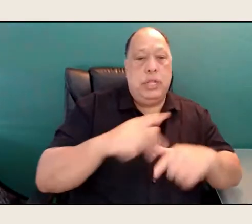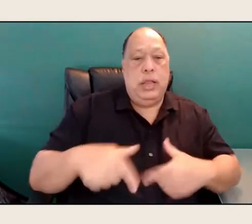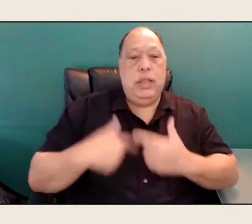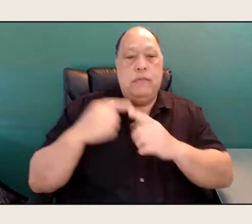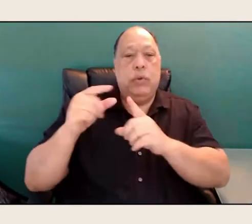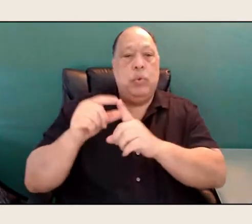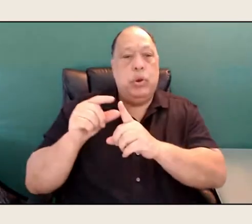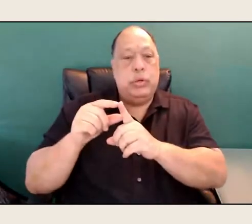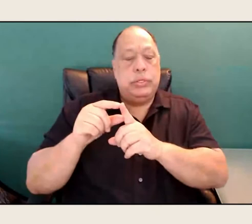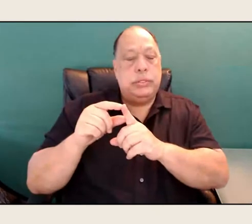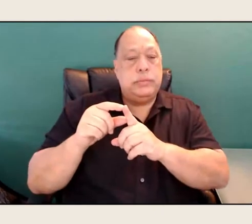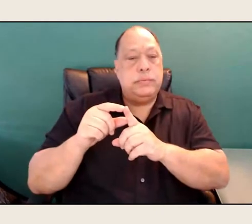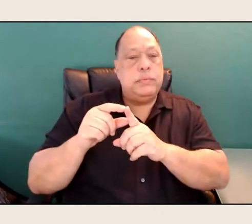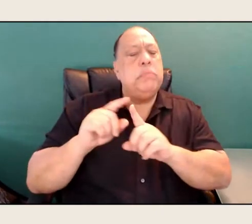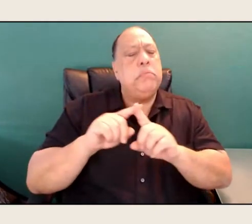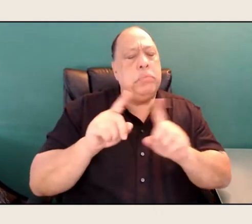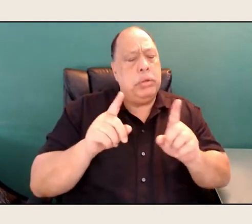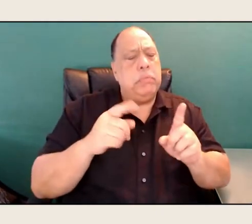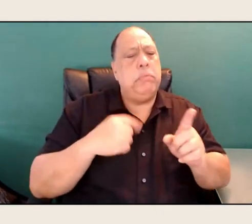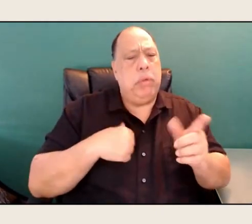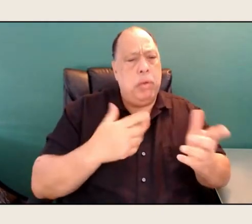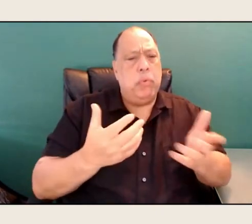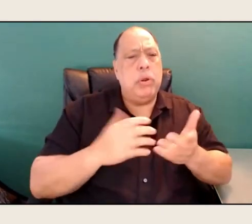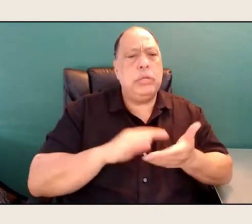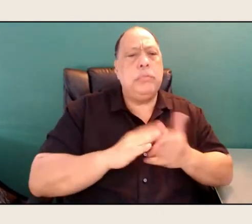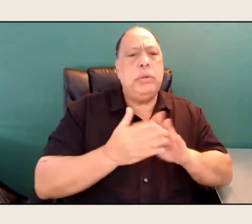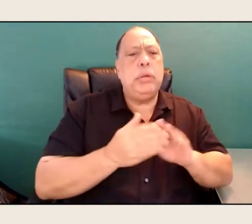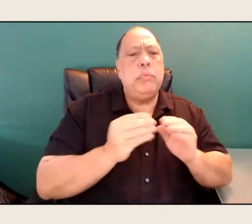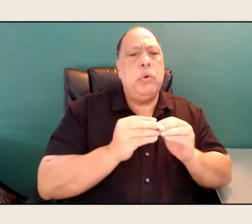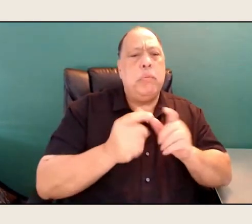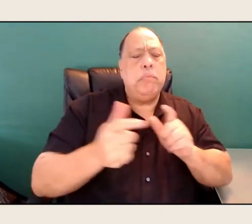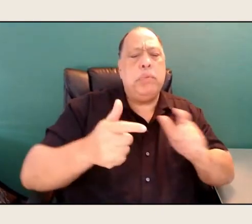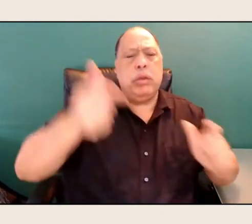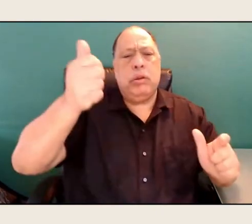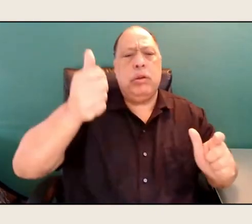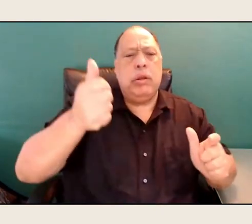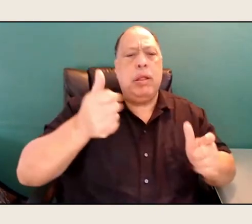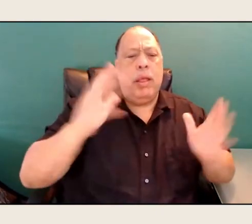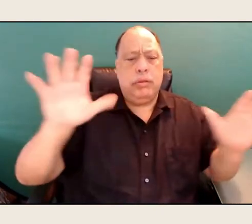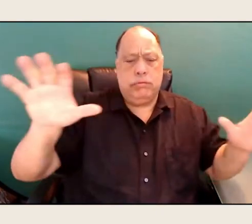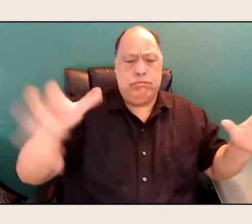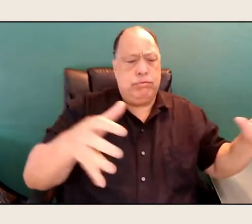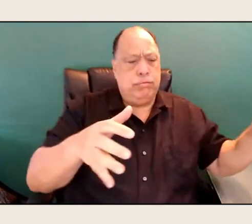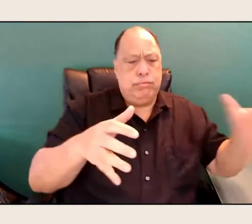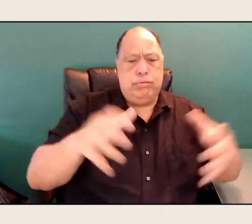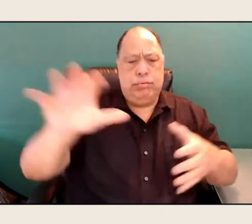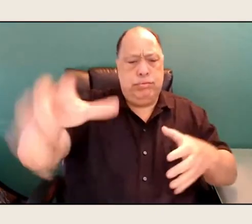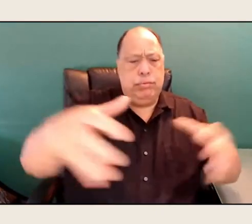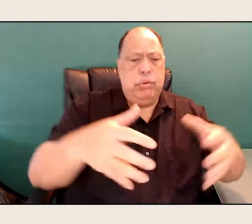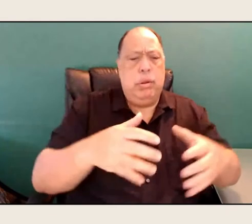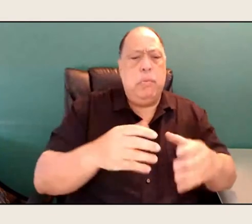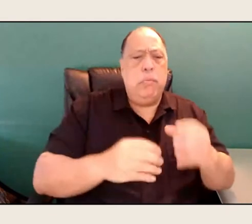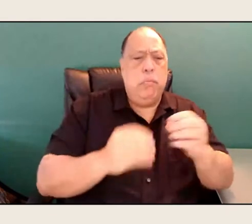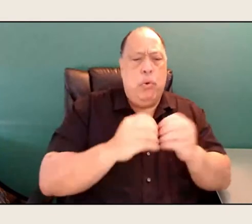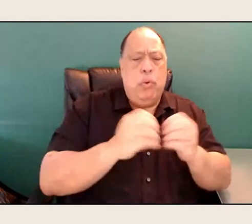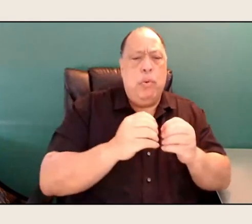I got excited, and said let's put all Native poets. Of course, you know, that takes a lot of staff, and a lot of staff time. I wanted all the Native poets,